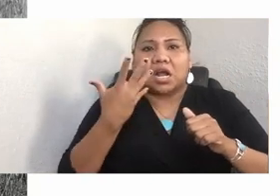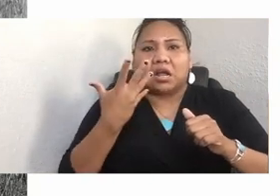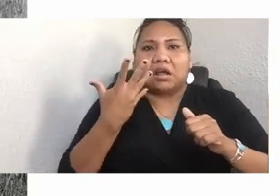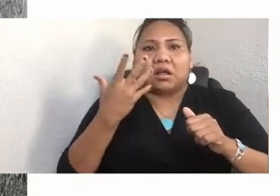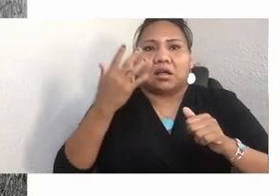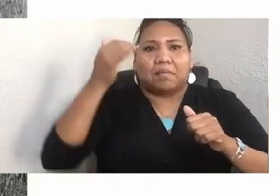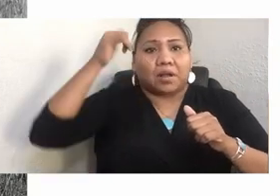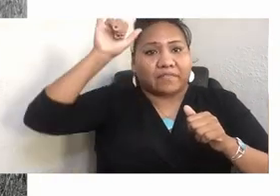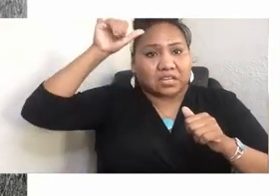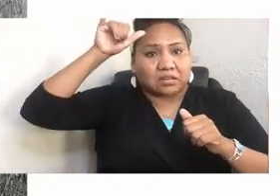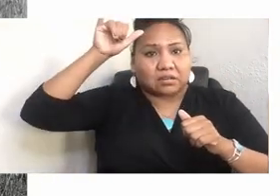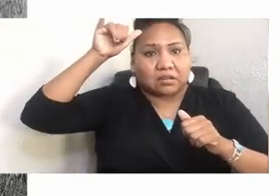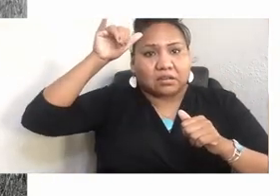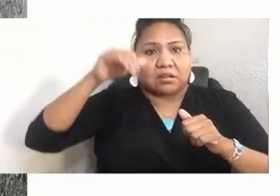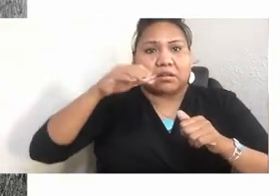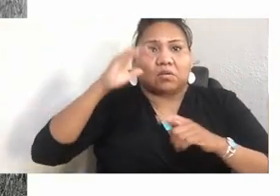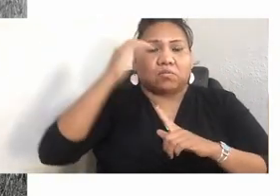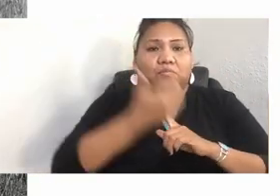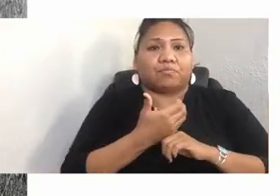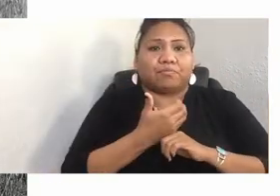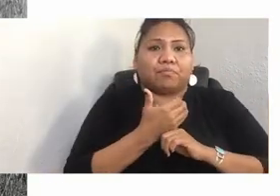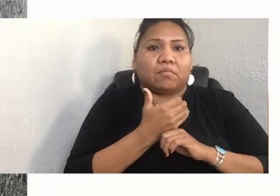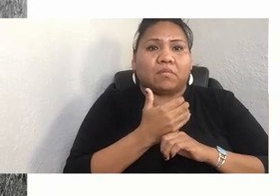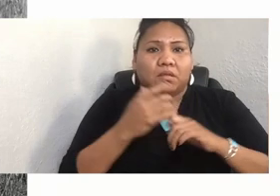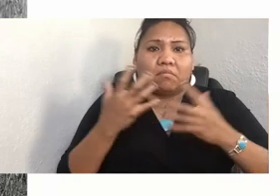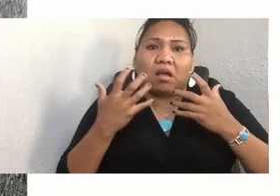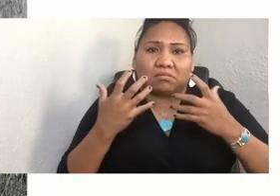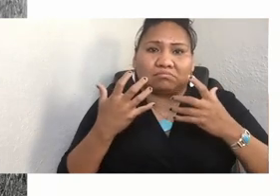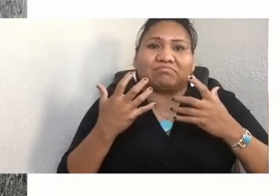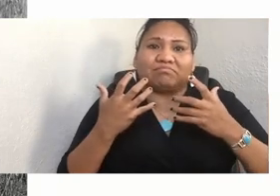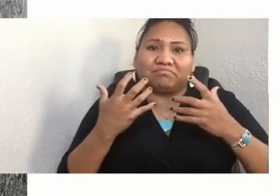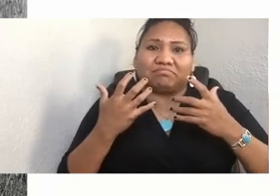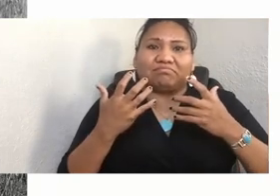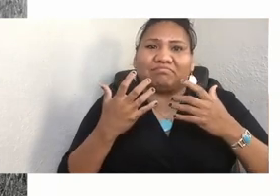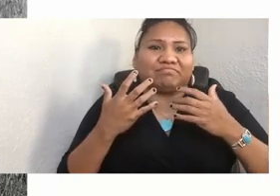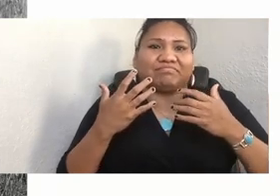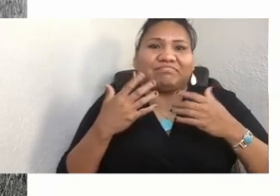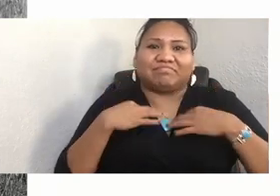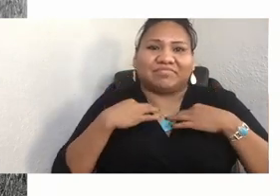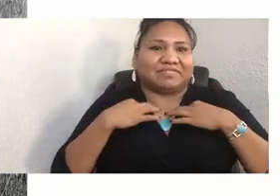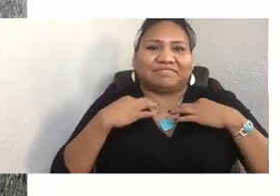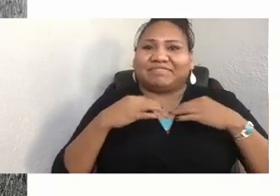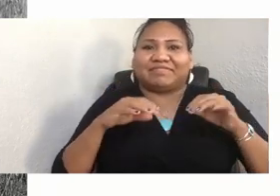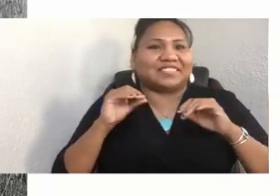She said, oh, no, just take my photo in this t-shirt. Just real humble. And when I was photographing Jennie,